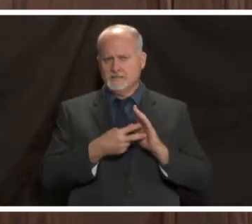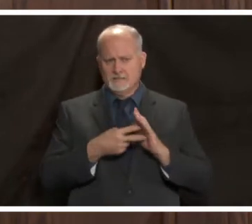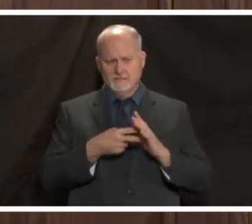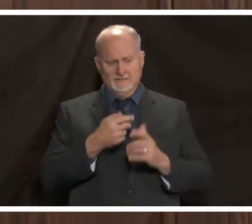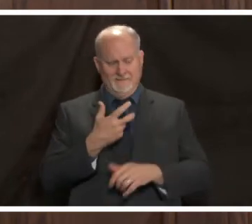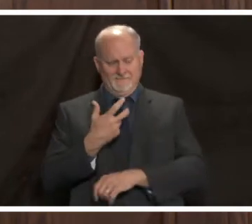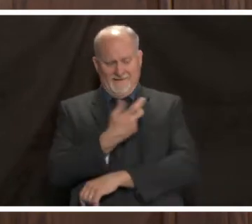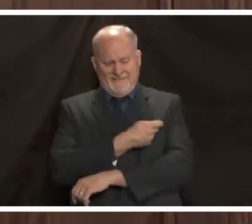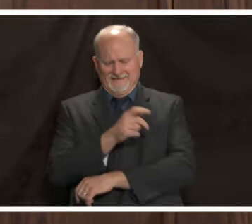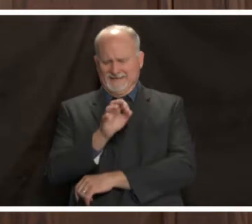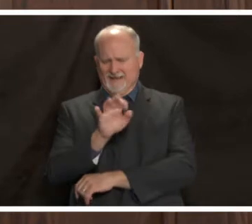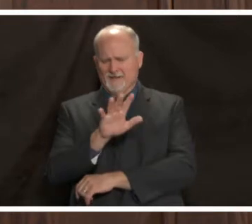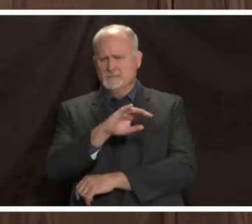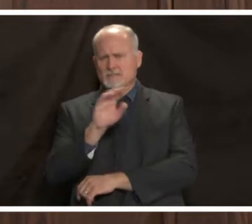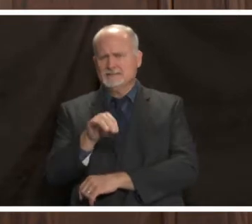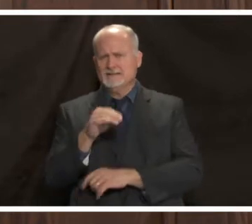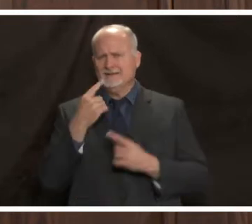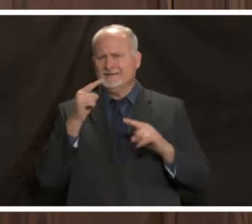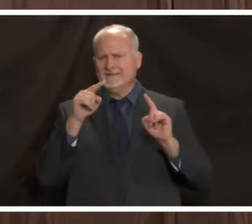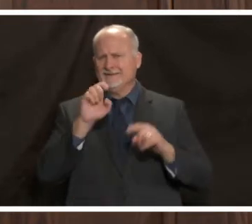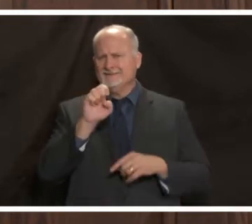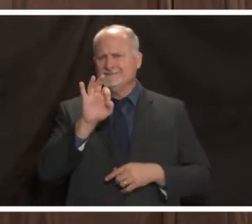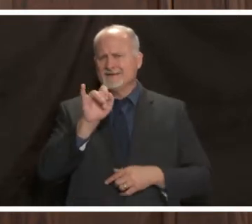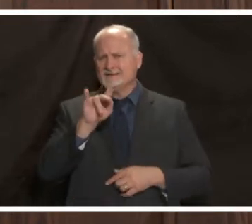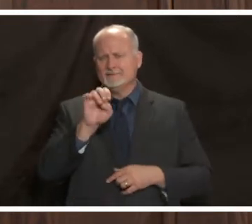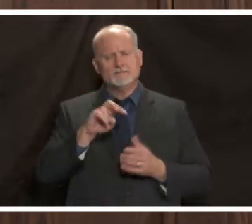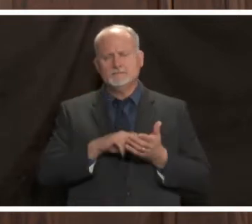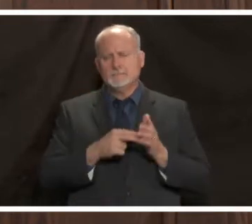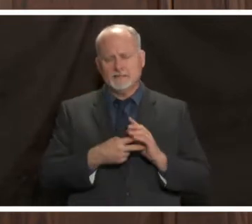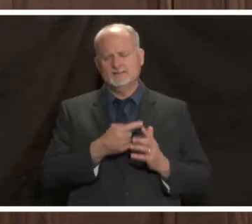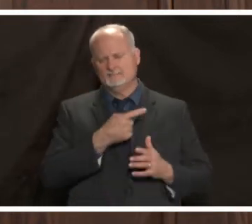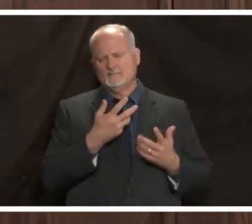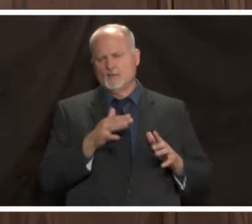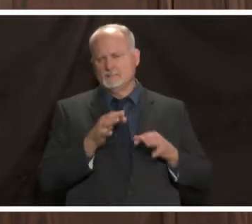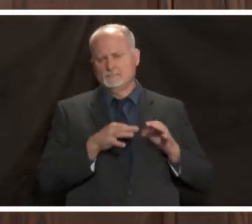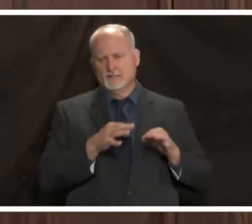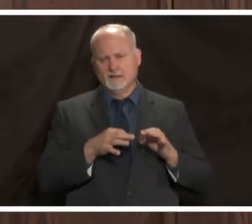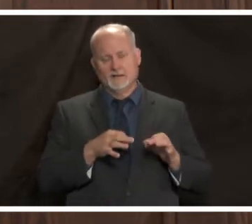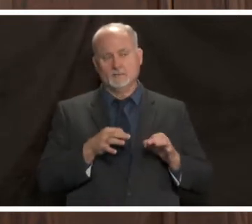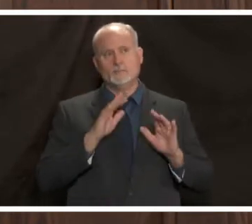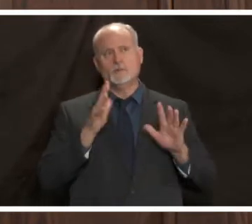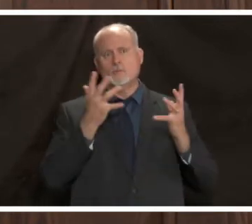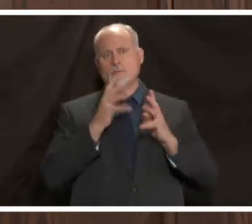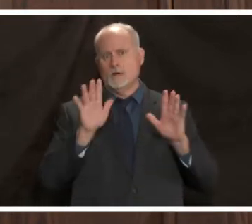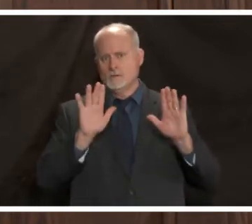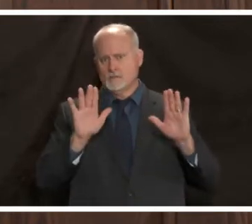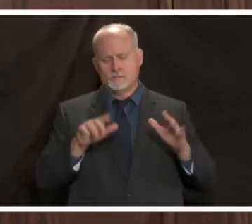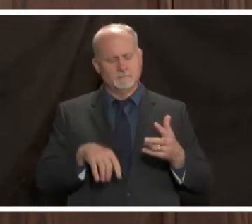95 percent effective i think dr saag already covered that it's remarkable is getting a test